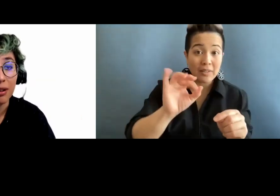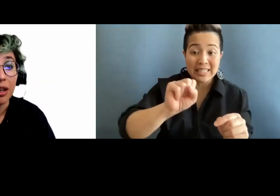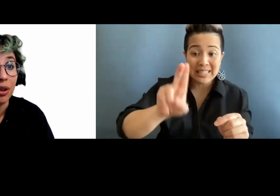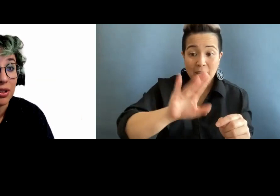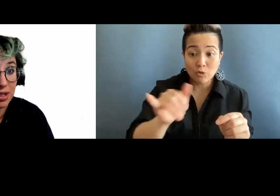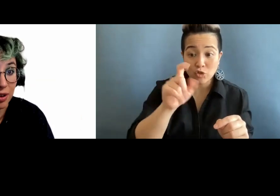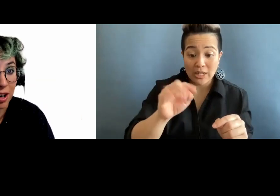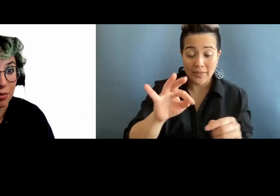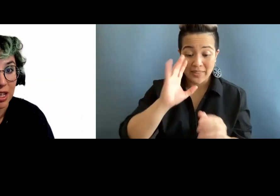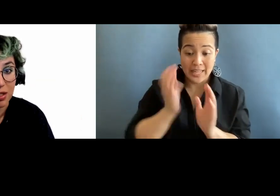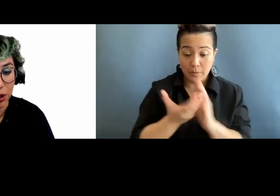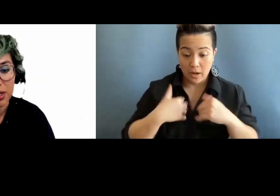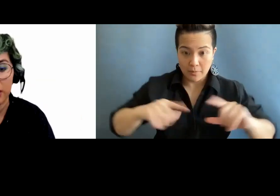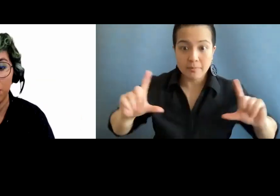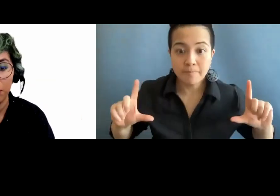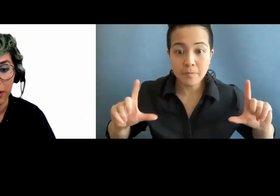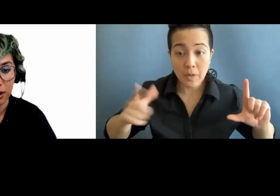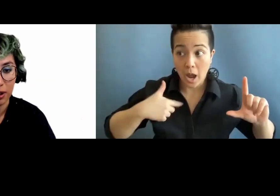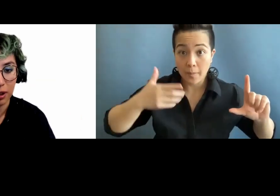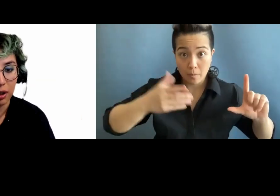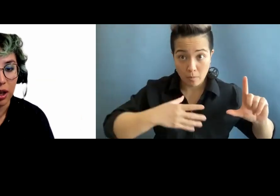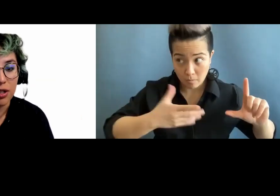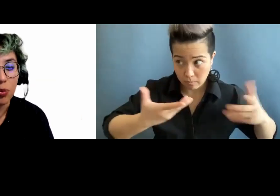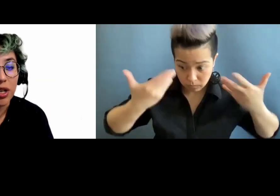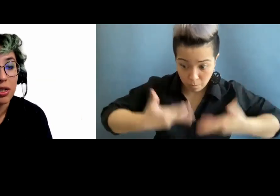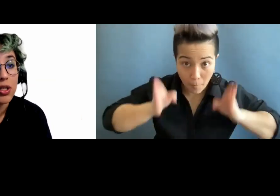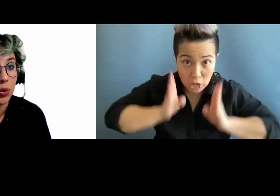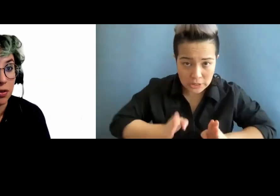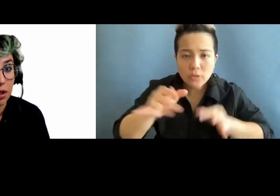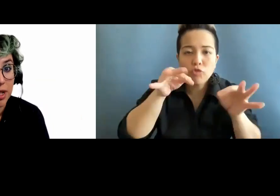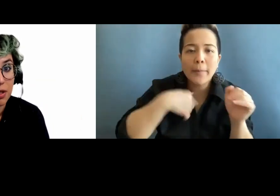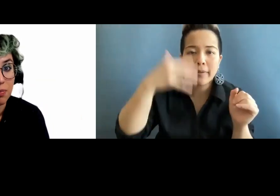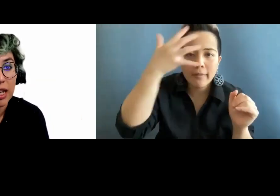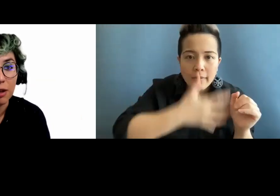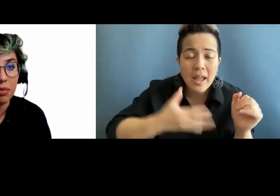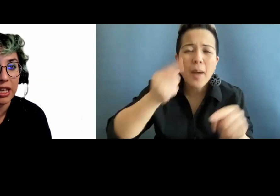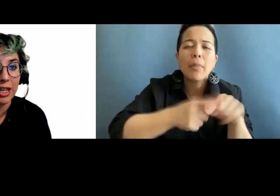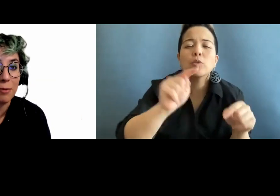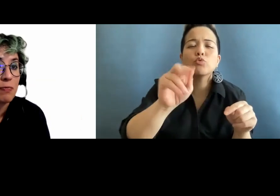then you need to describe me as a person. And what is the tone of the image? It can be